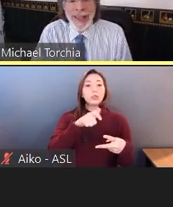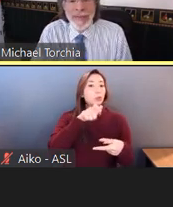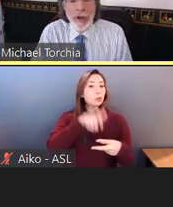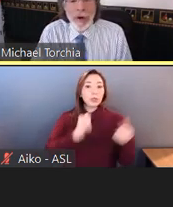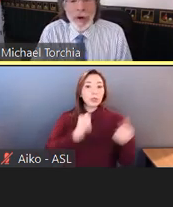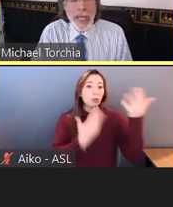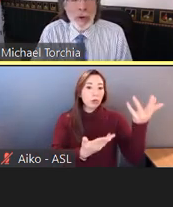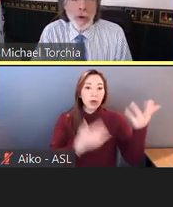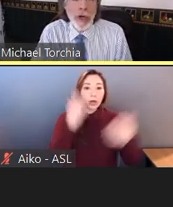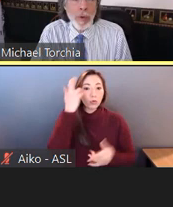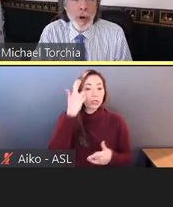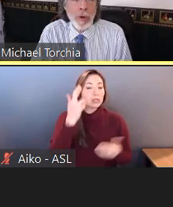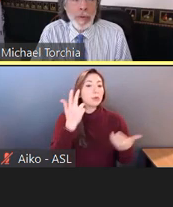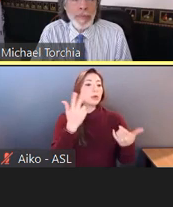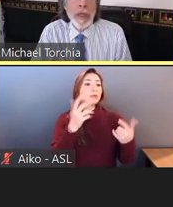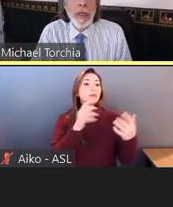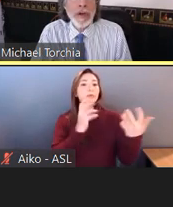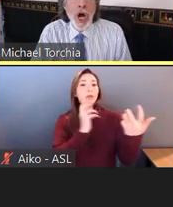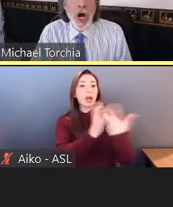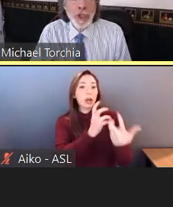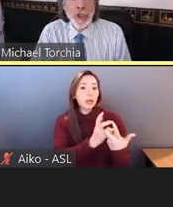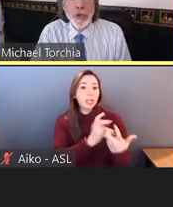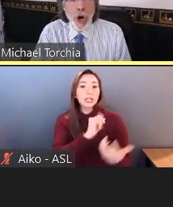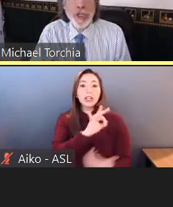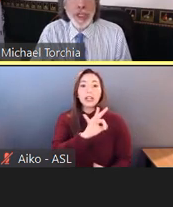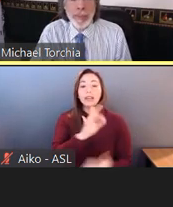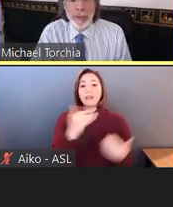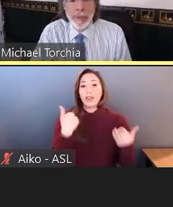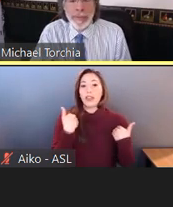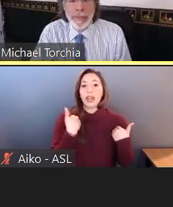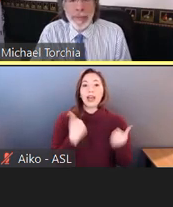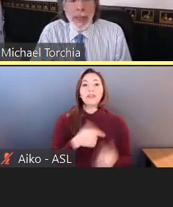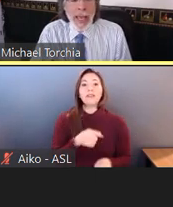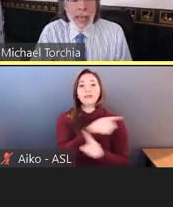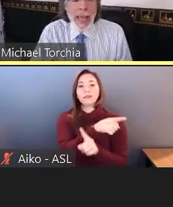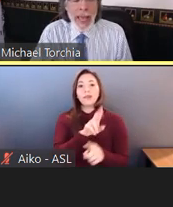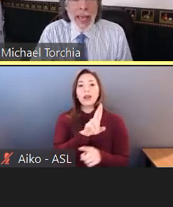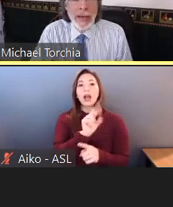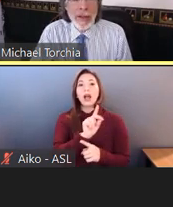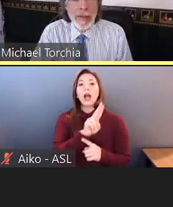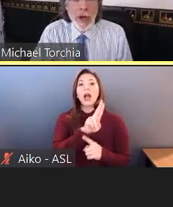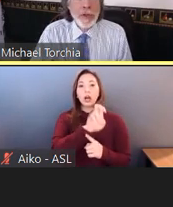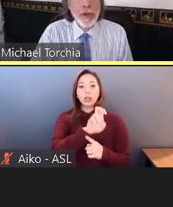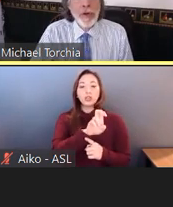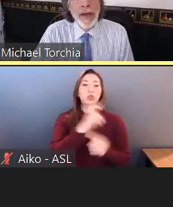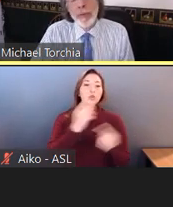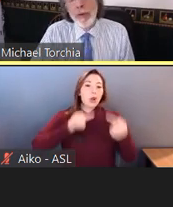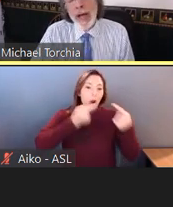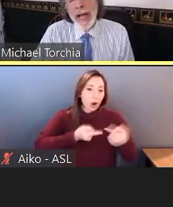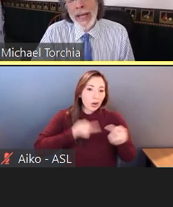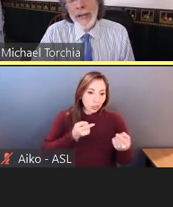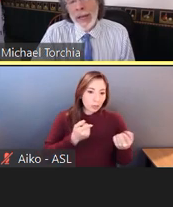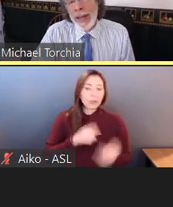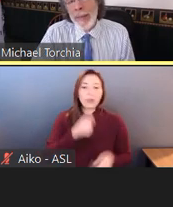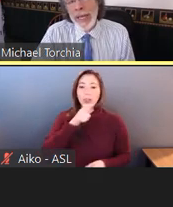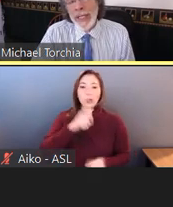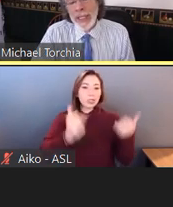if there is a quote-unquote, undue hardship. And they also don't have to provide an accommodation